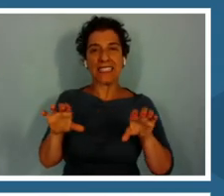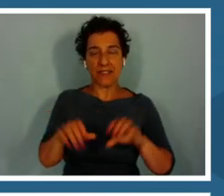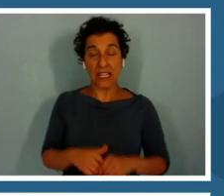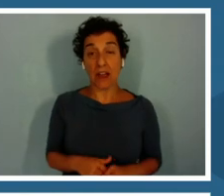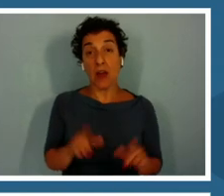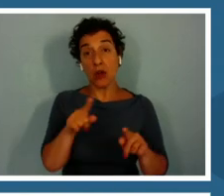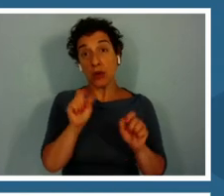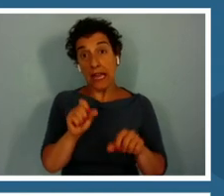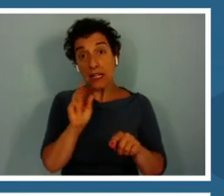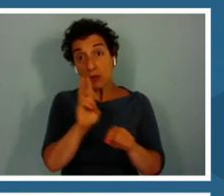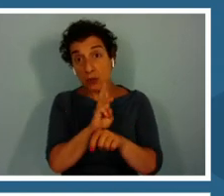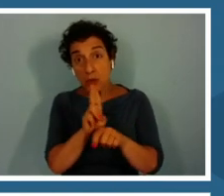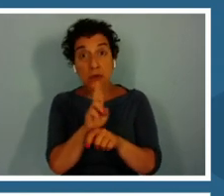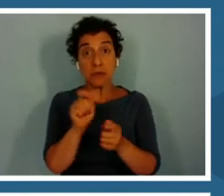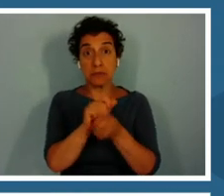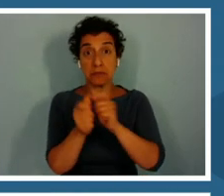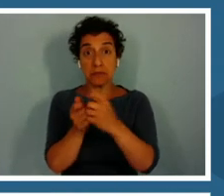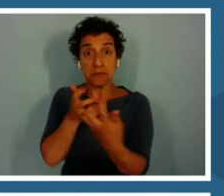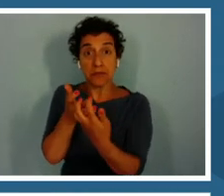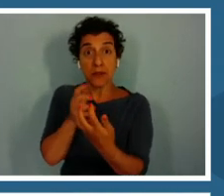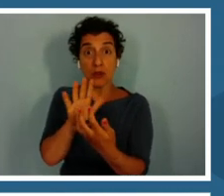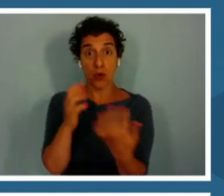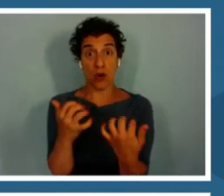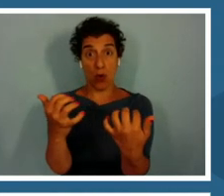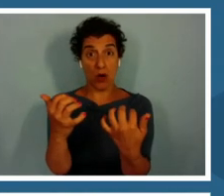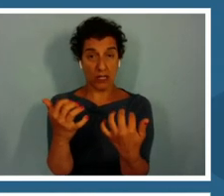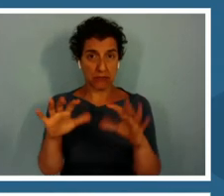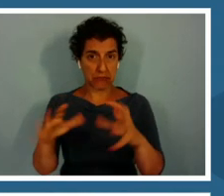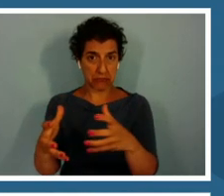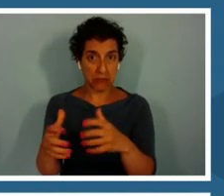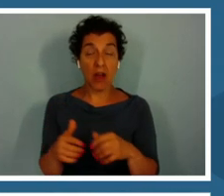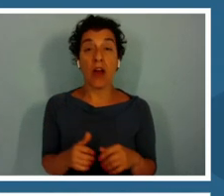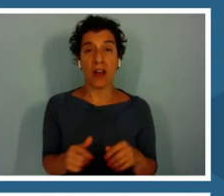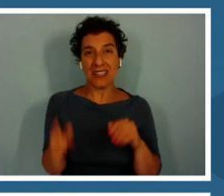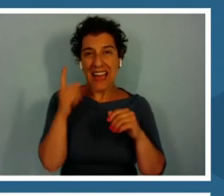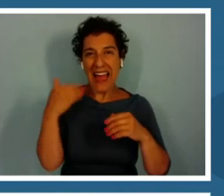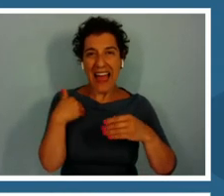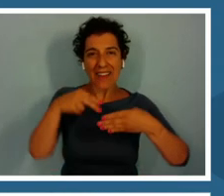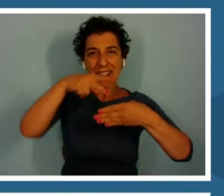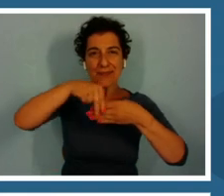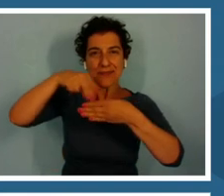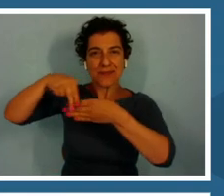them to your own audiences but you can see there is bookmarks for each horizontal line.